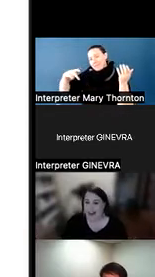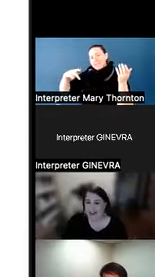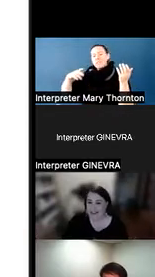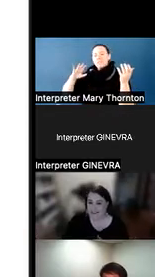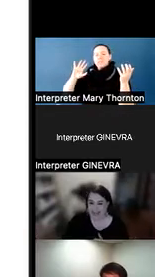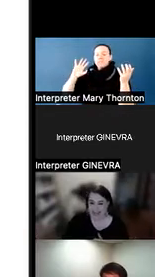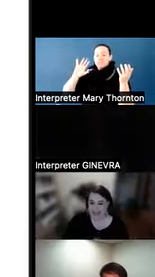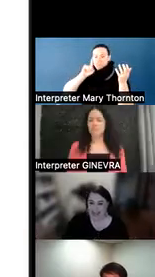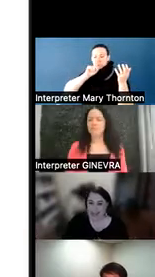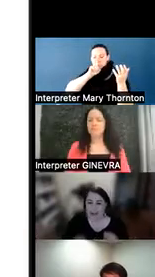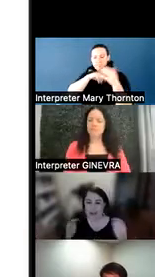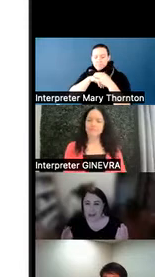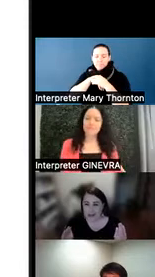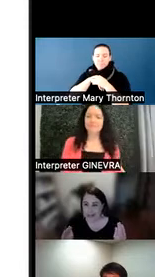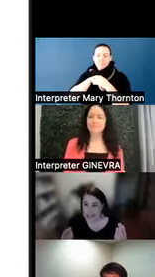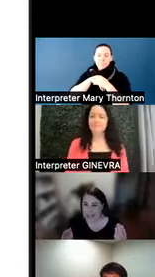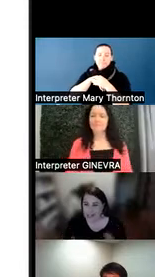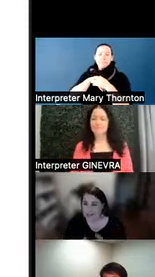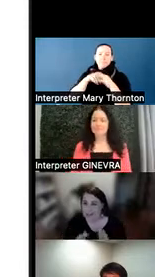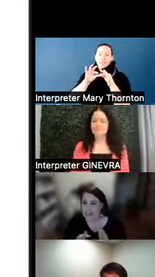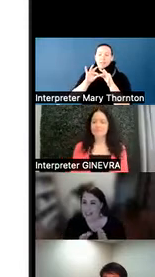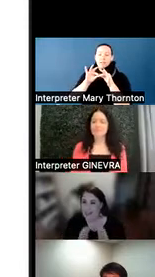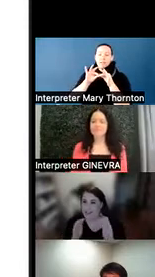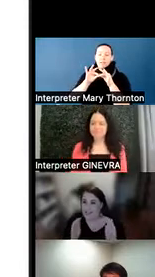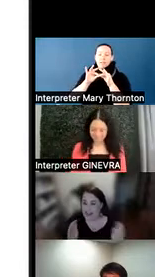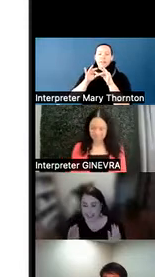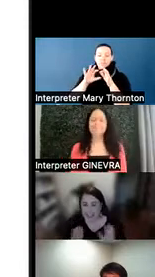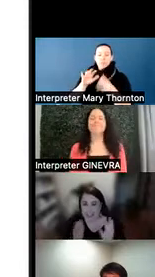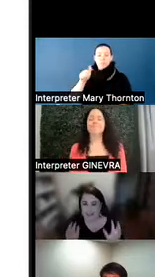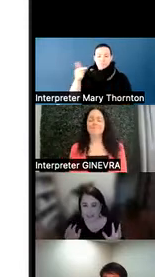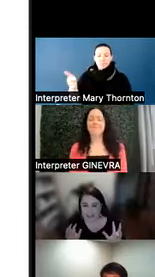All right, so along with this when we recognize and realize